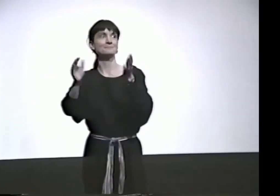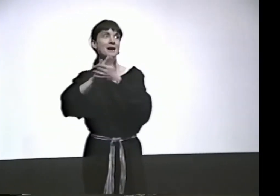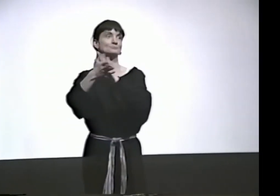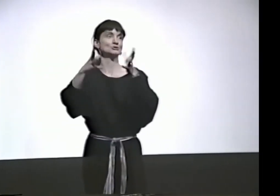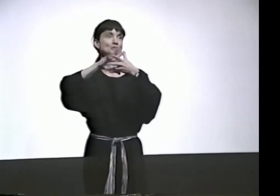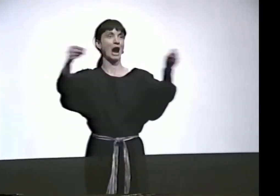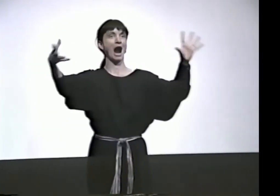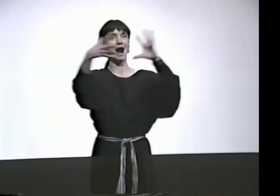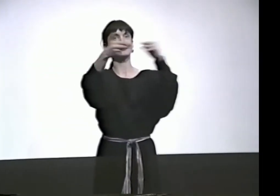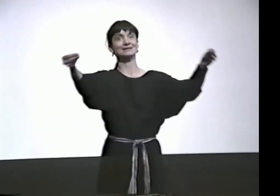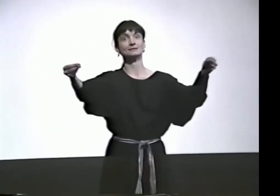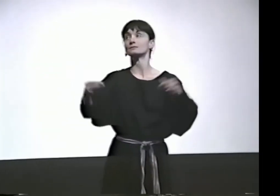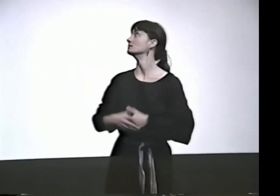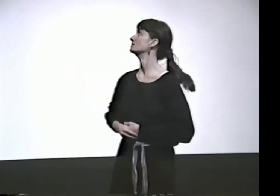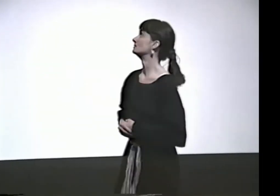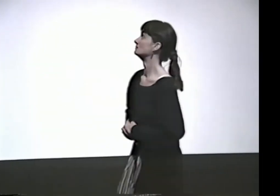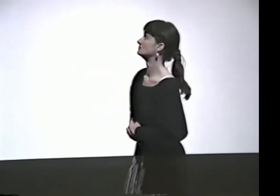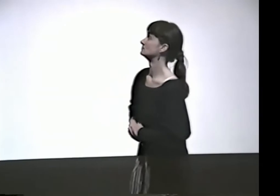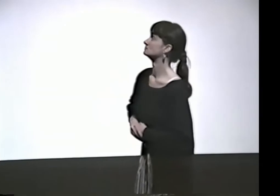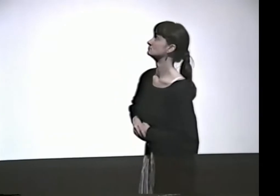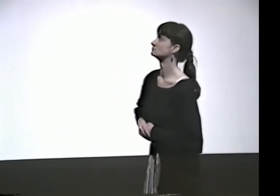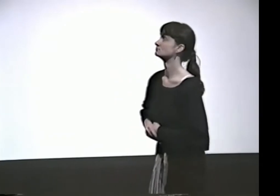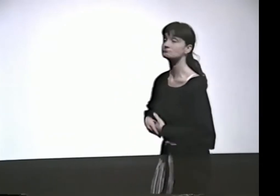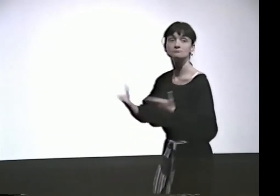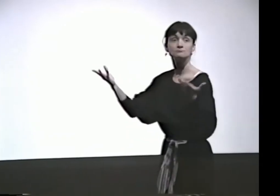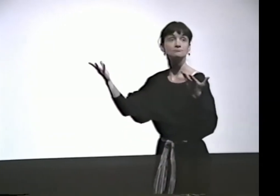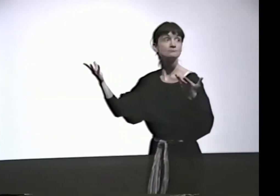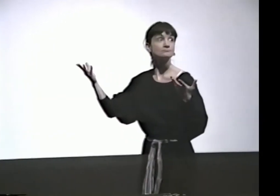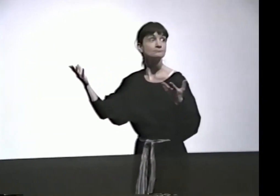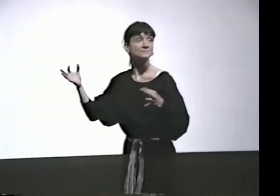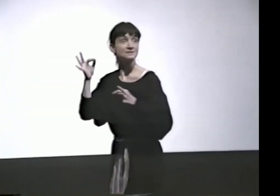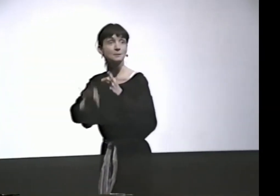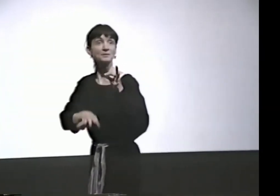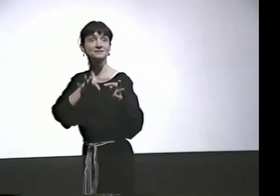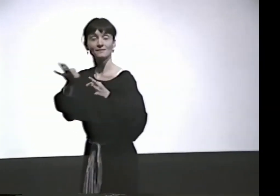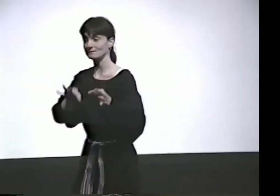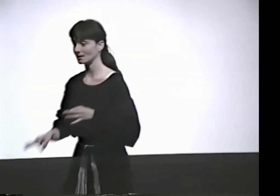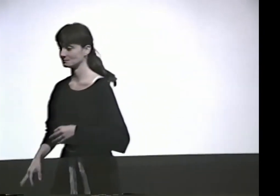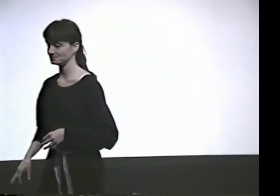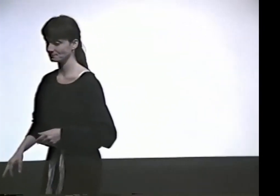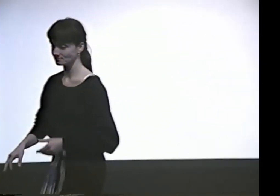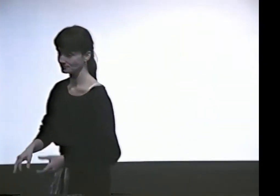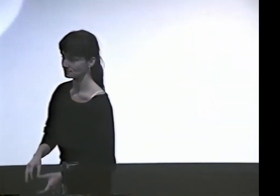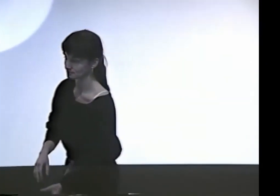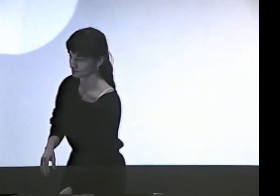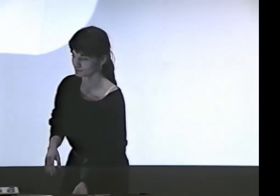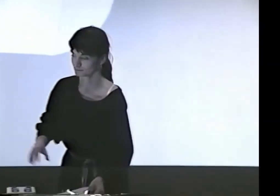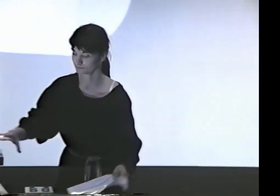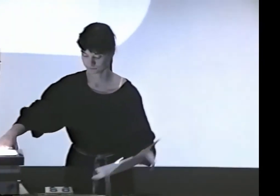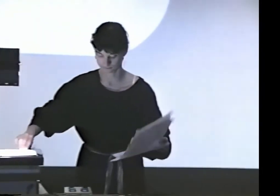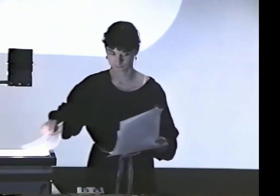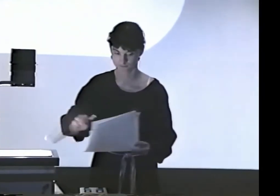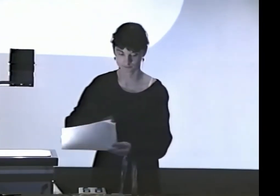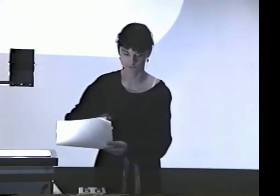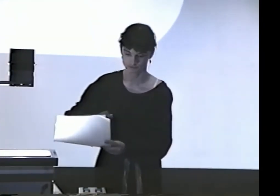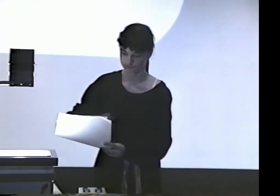THAT I TELL ARE TRUE AND ONES THAT ARE FICTITIOUS. AND SOMETIMES I PUT THEM TOGETHER.